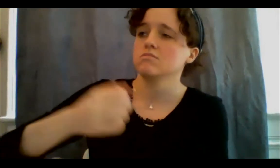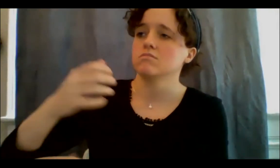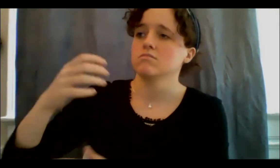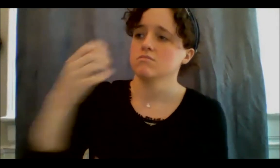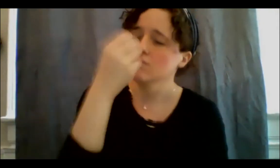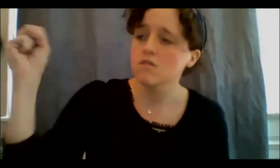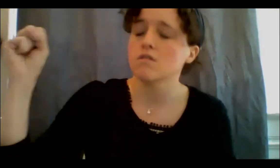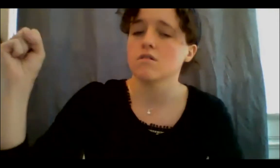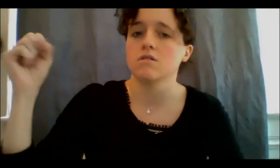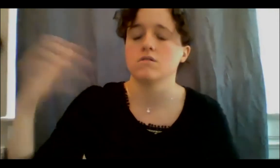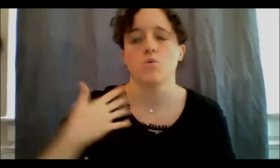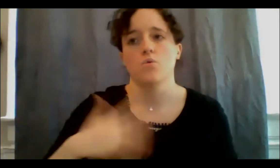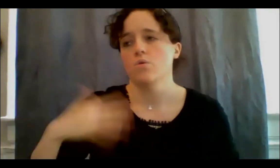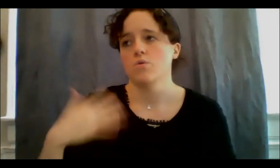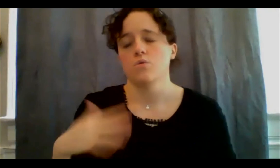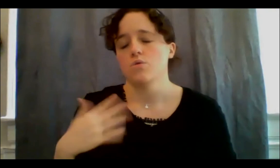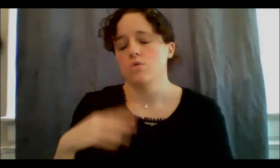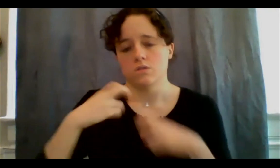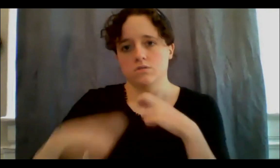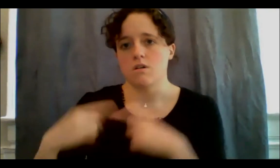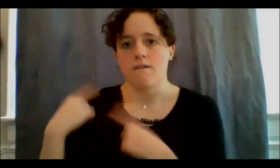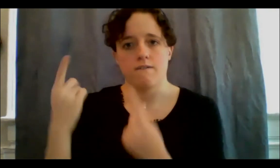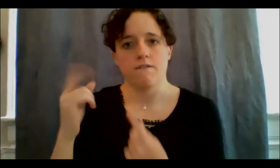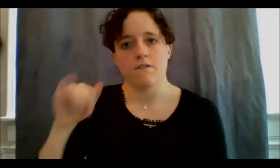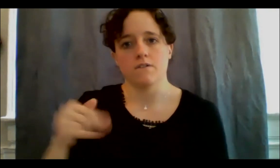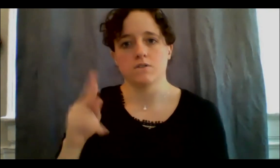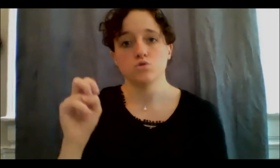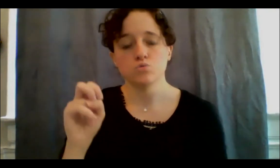since June. Right now, of course, it's Februrary, it's Black History Month,